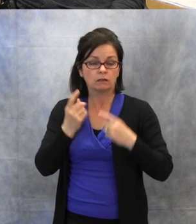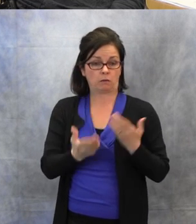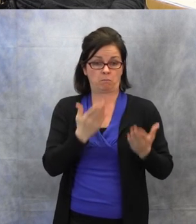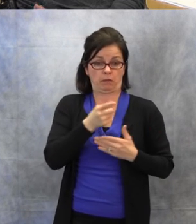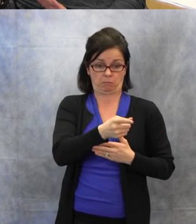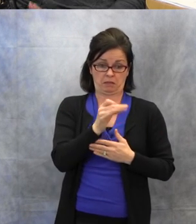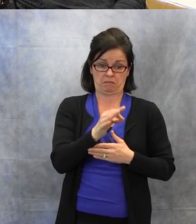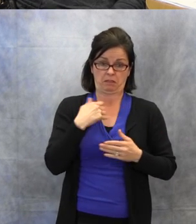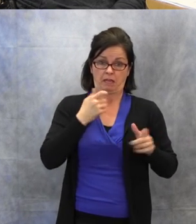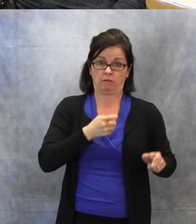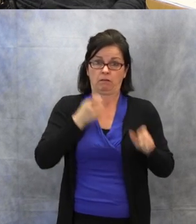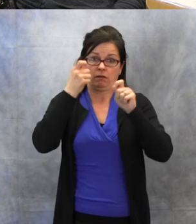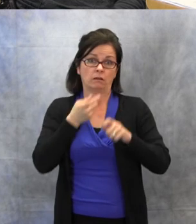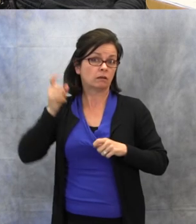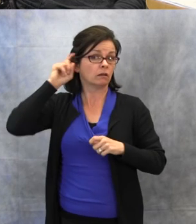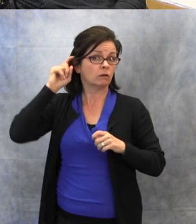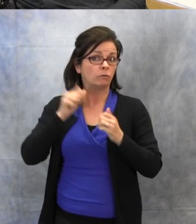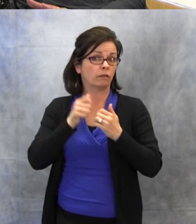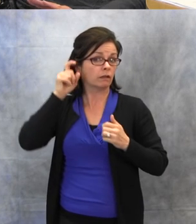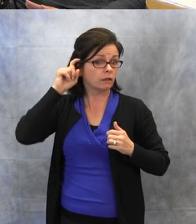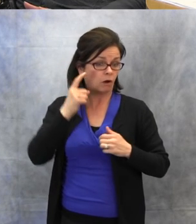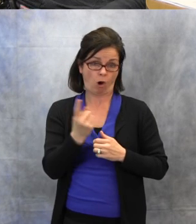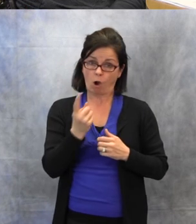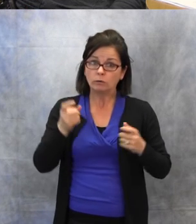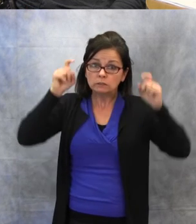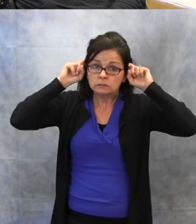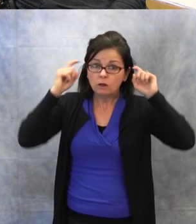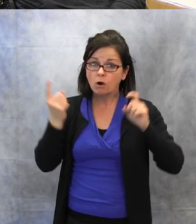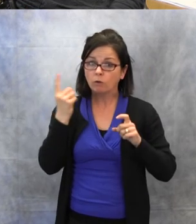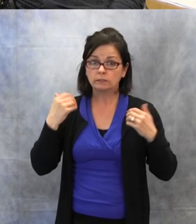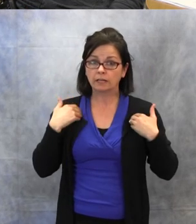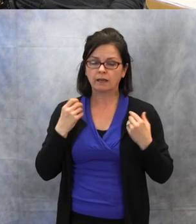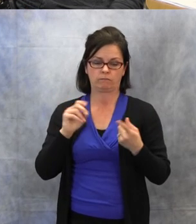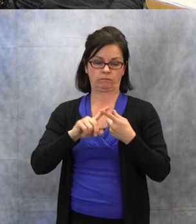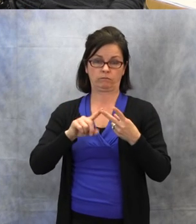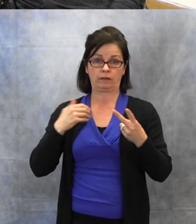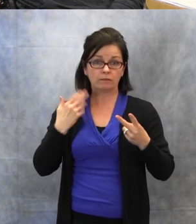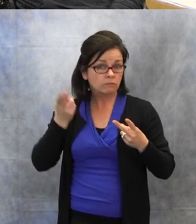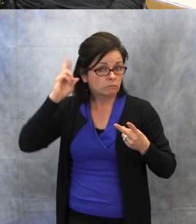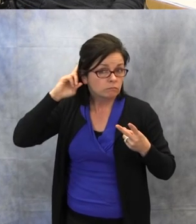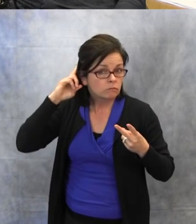Are they always wearing their hearing aids? Do they have a cochlear implant, always wearing it?